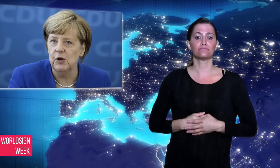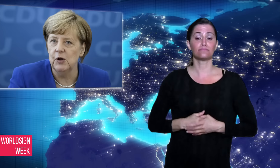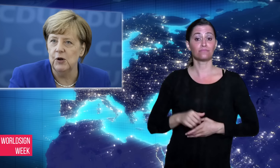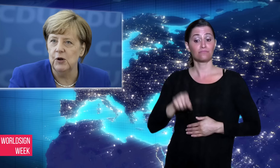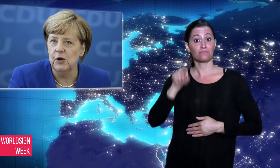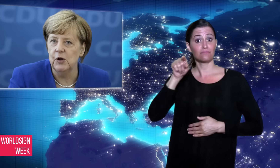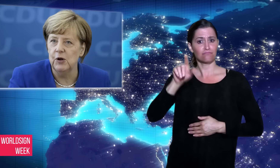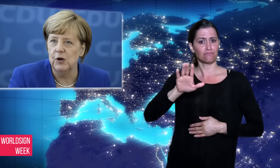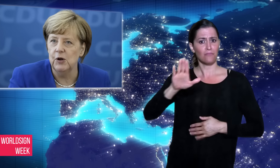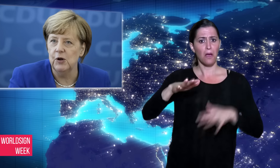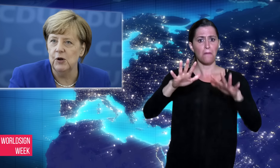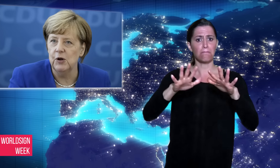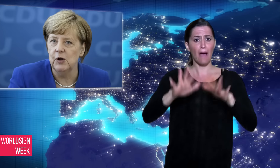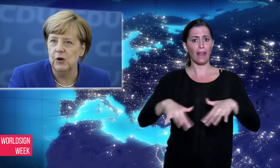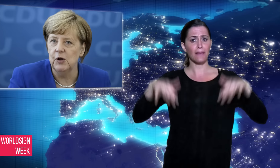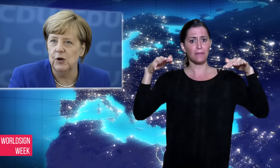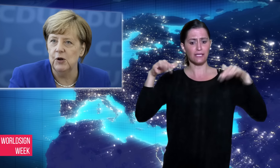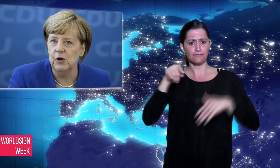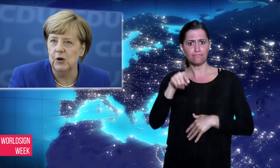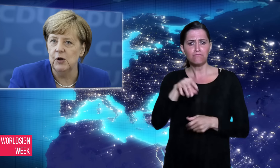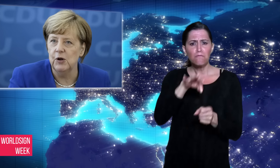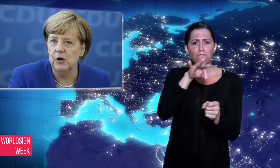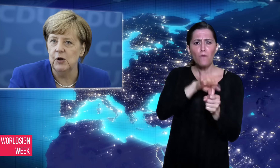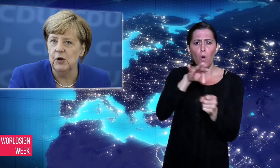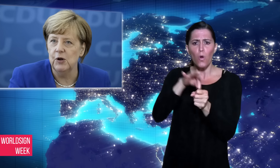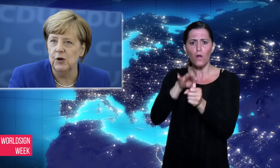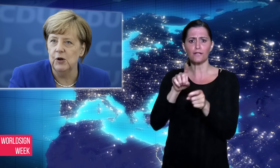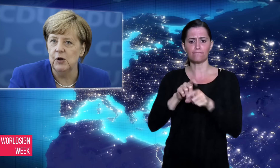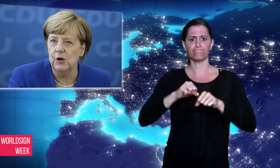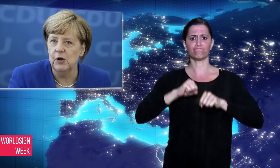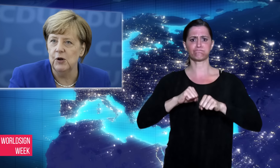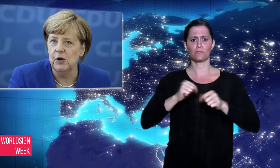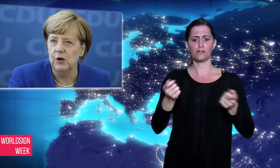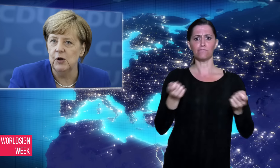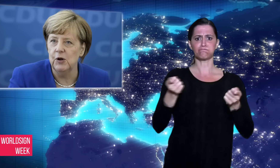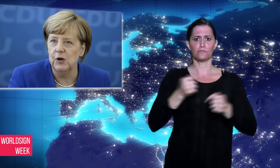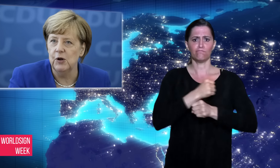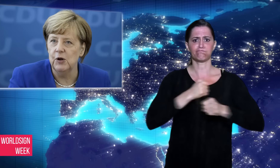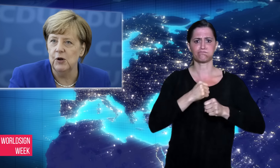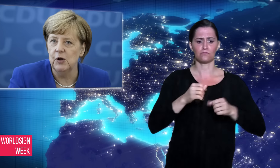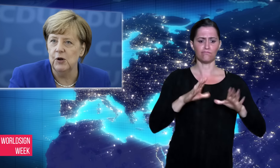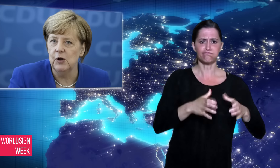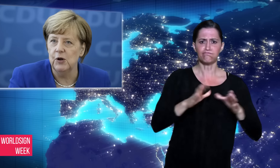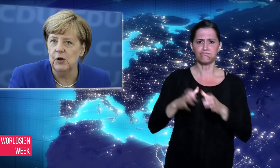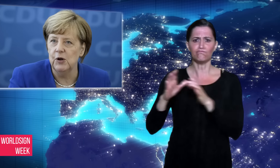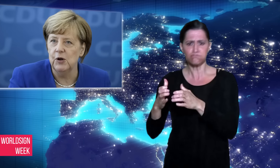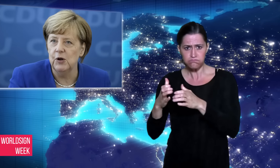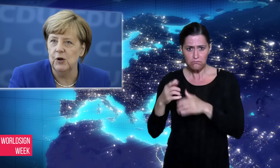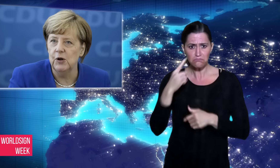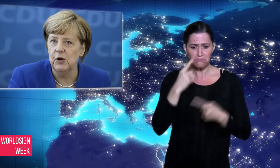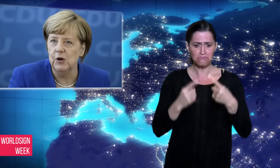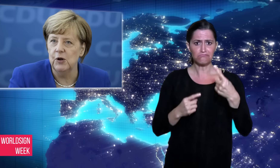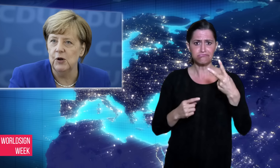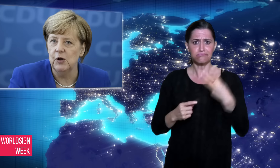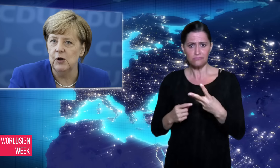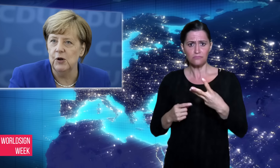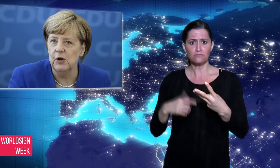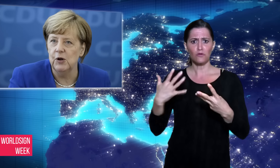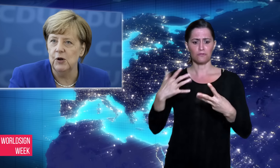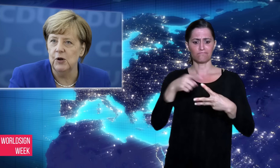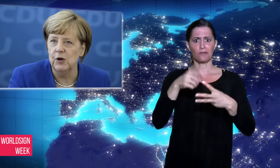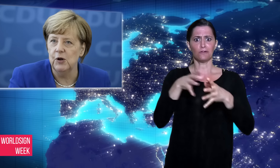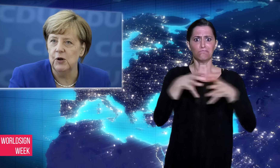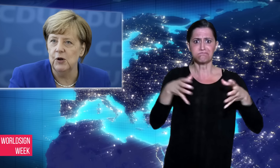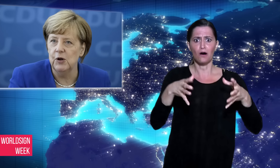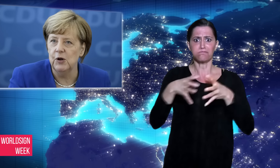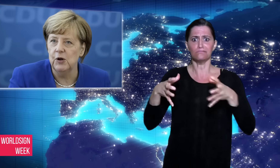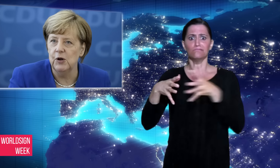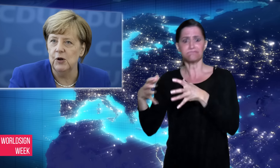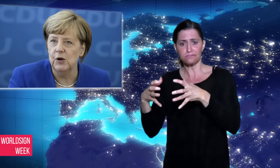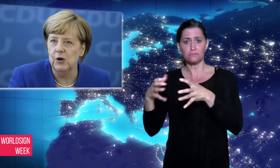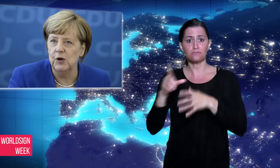seats in parliament, which indicates